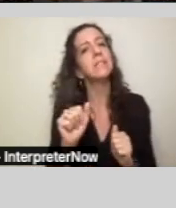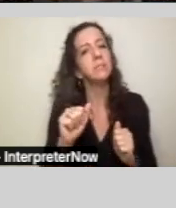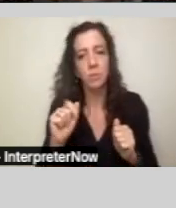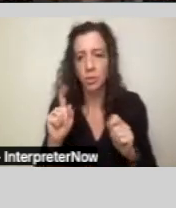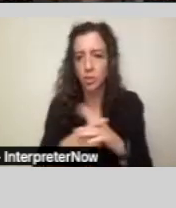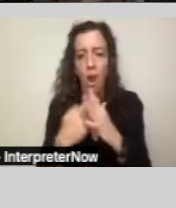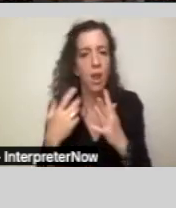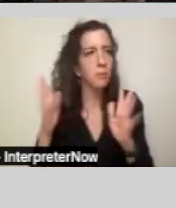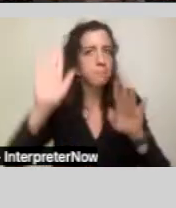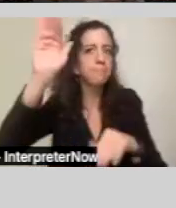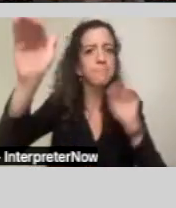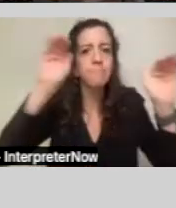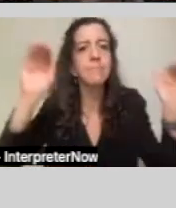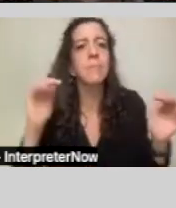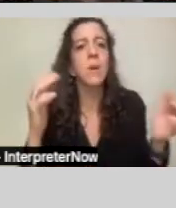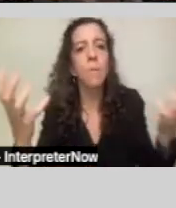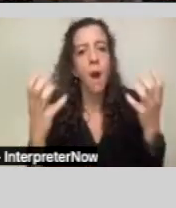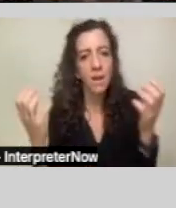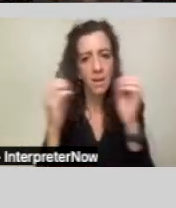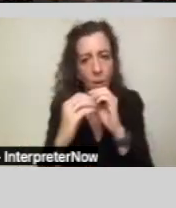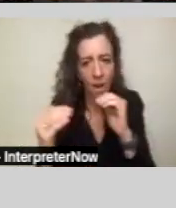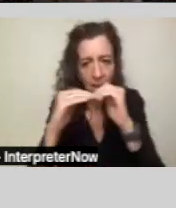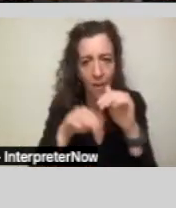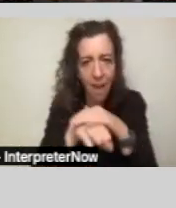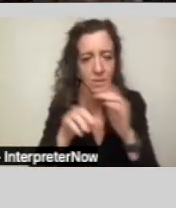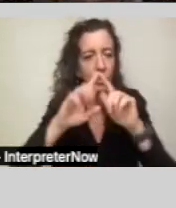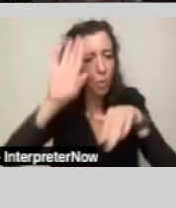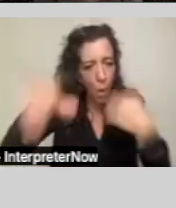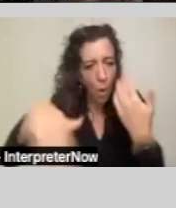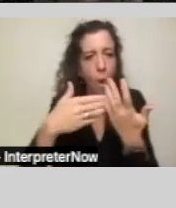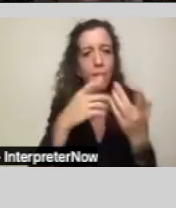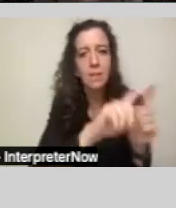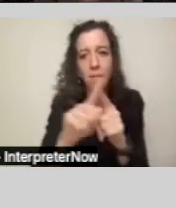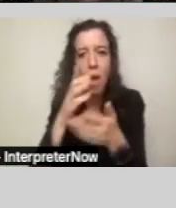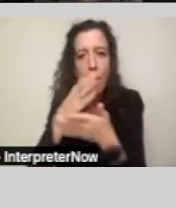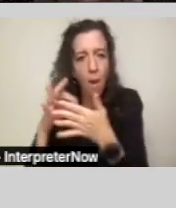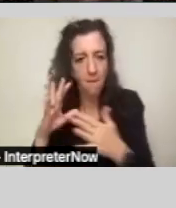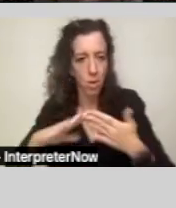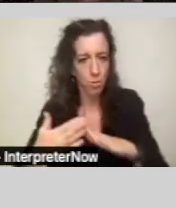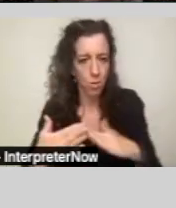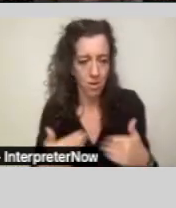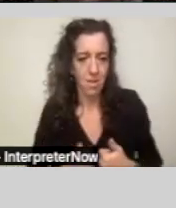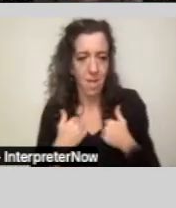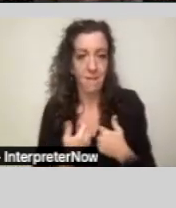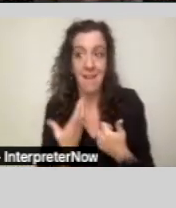for equal access to all aspects of community life, and the removal of barriers that excluded